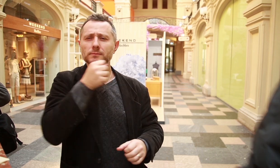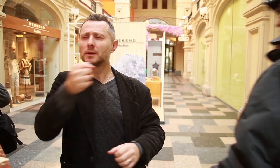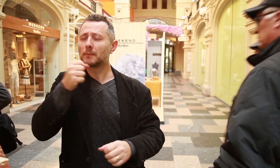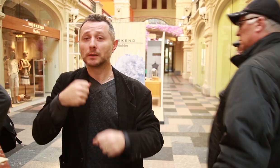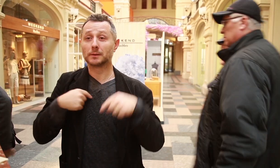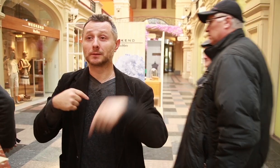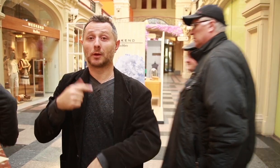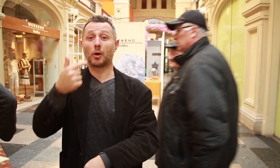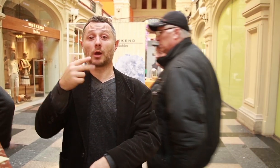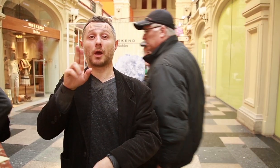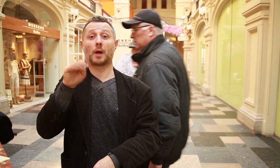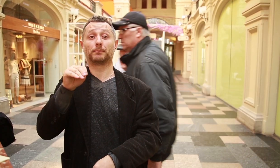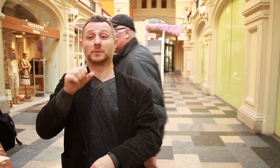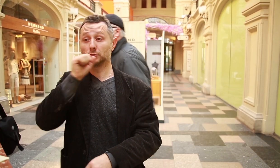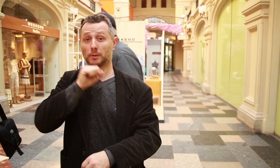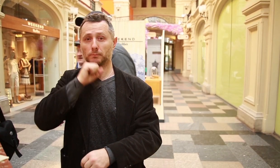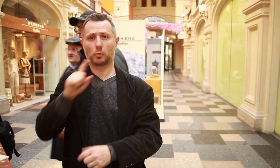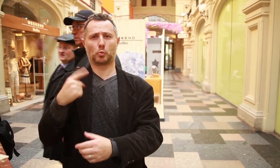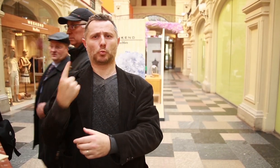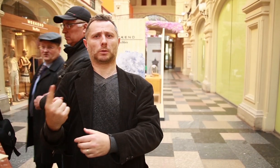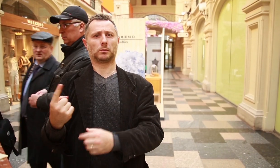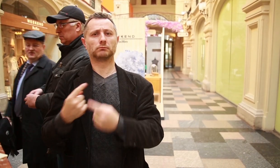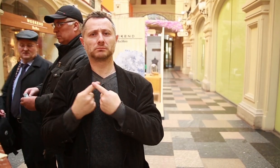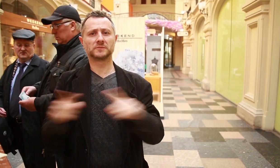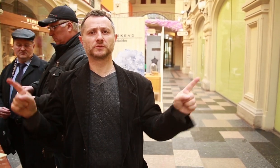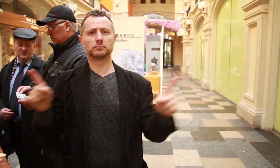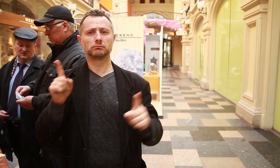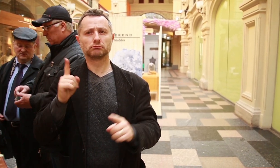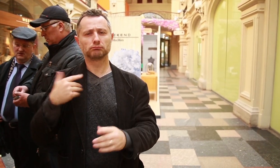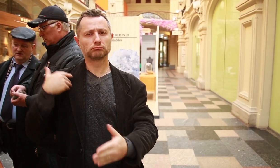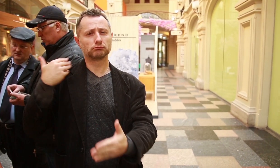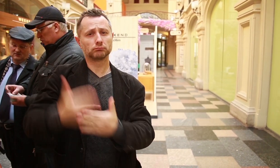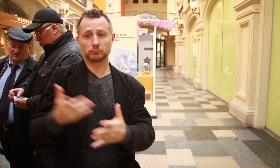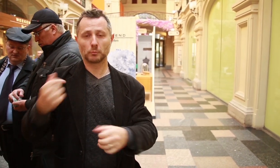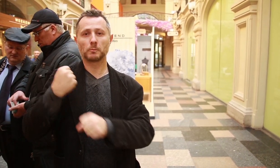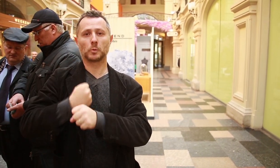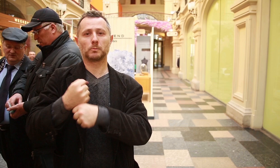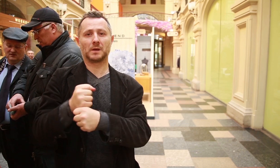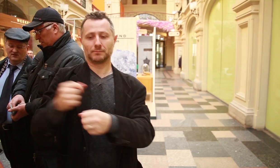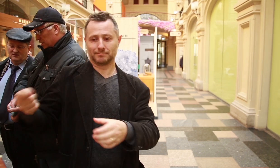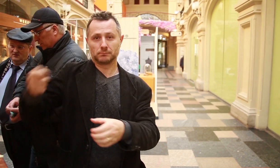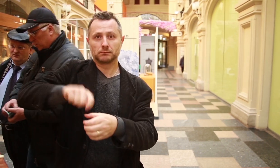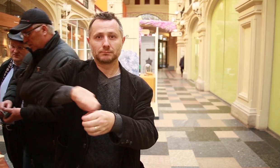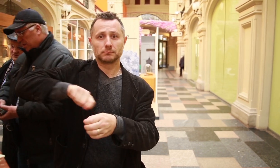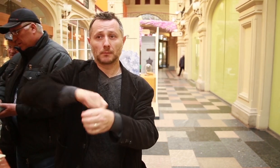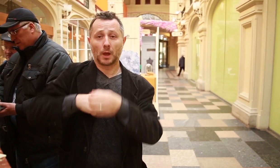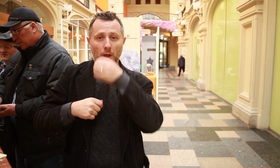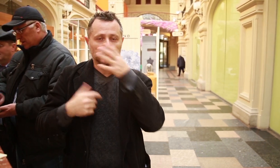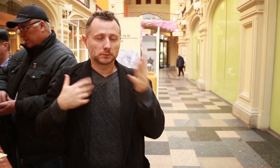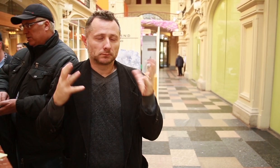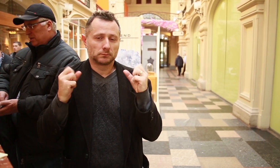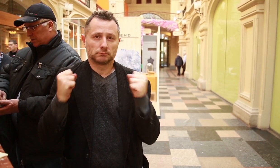I’ve tried many different kinds of ice cream, and the ice cream here at GUM is